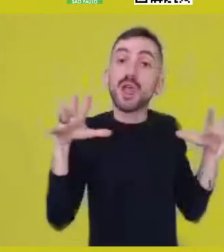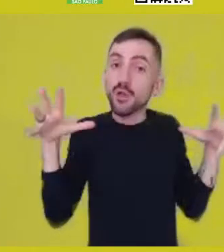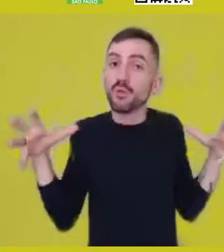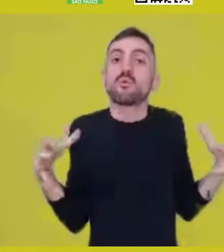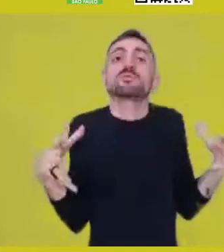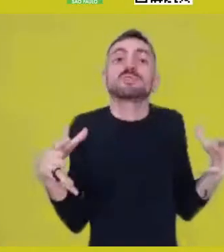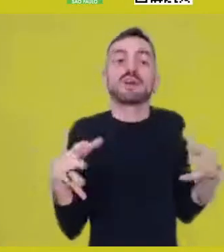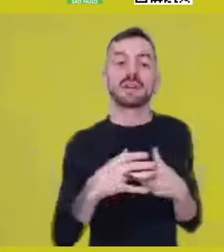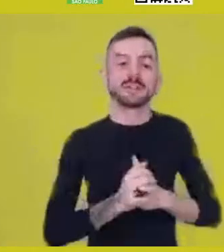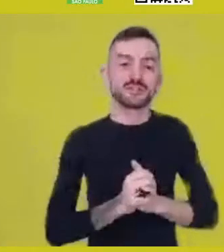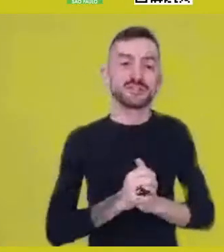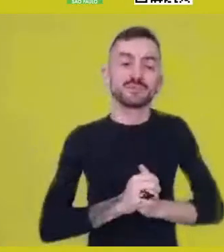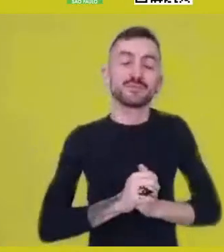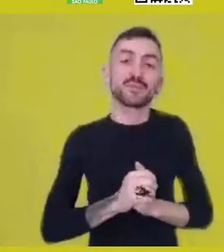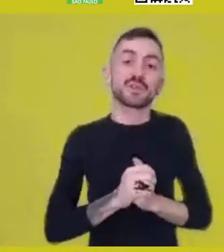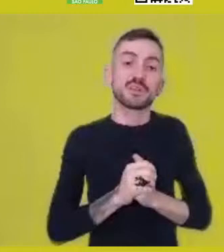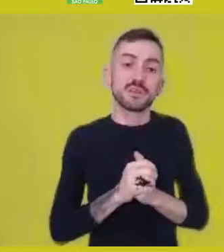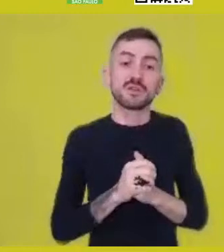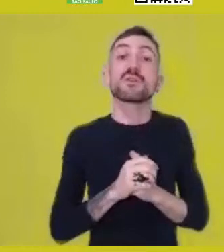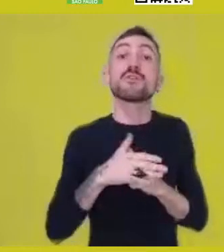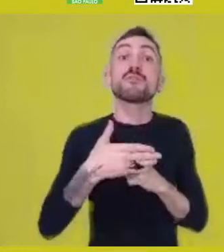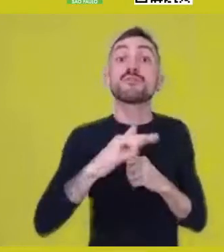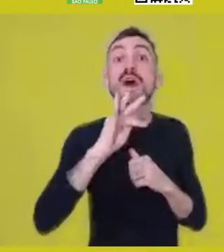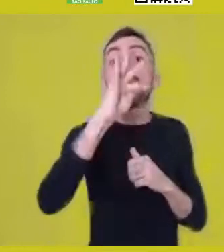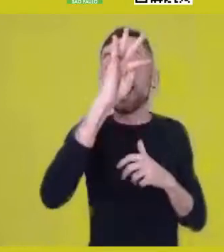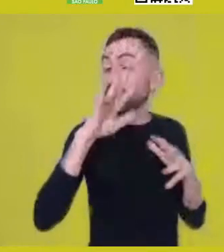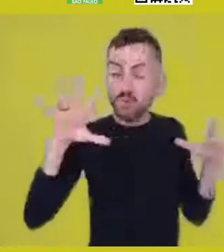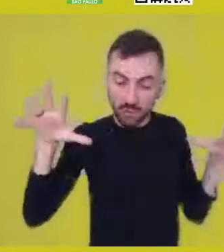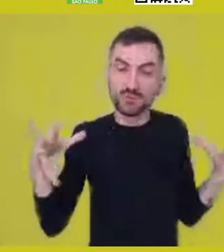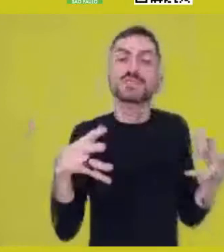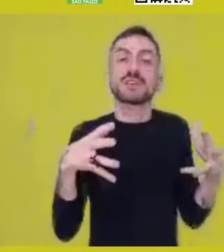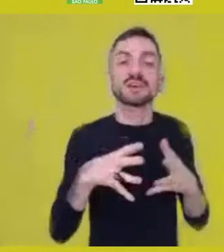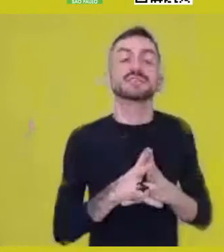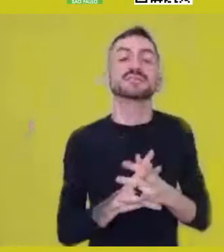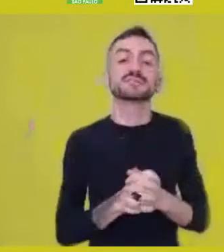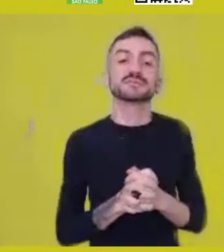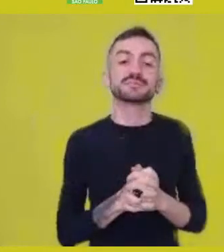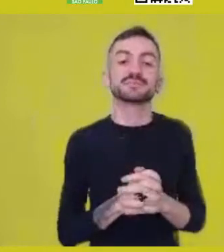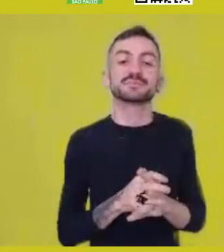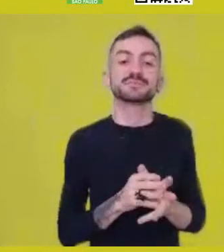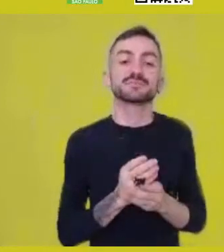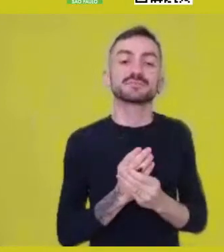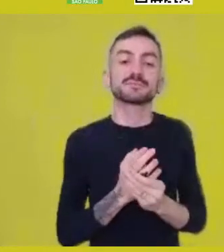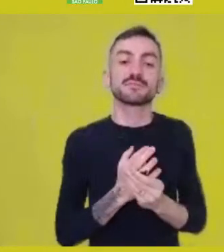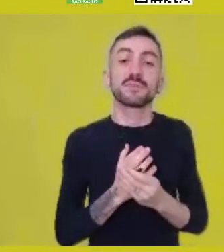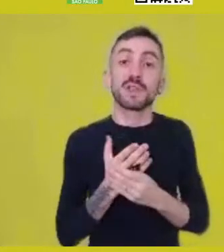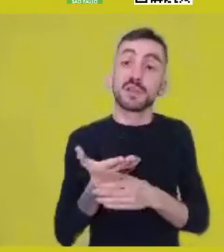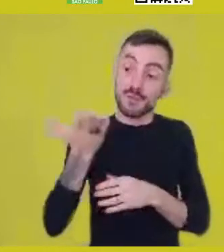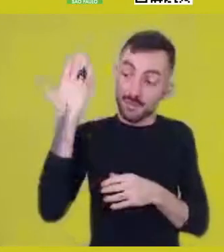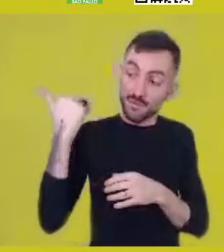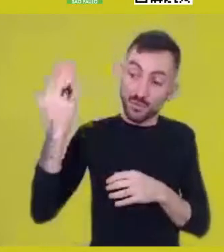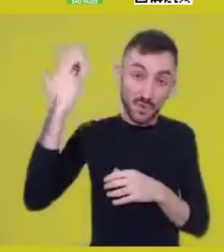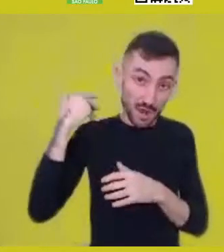What’s to come forms a community. The precedences form a community.